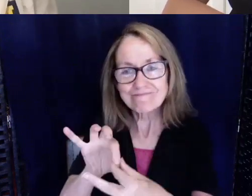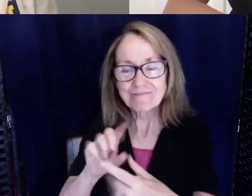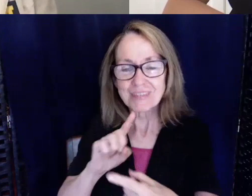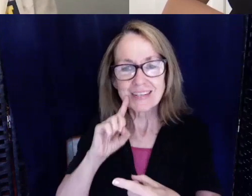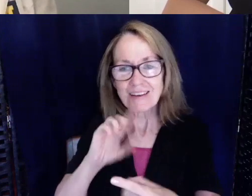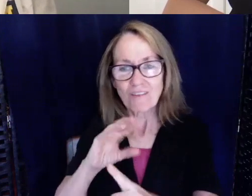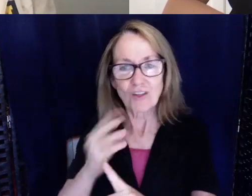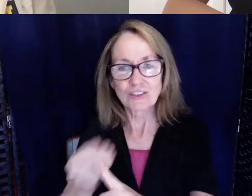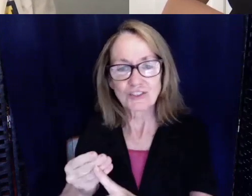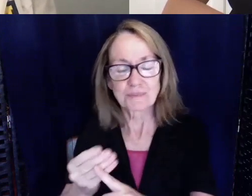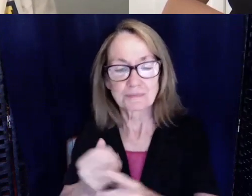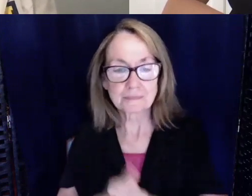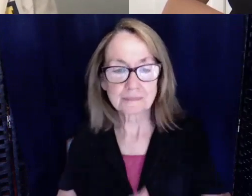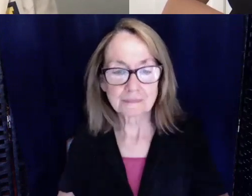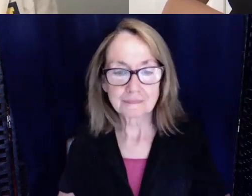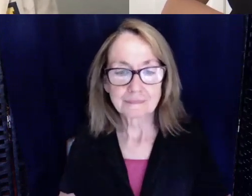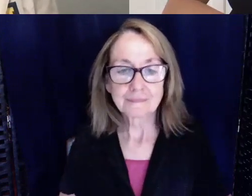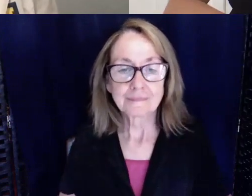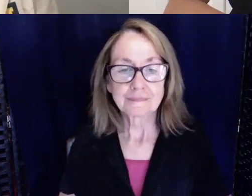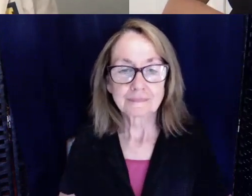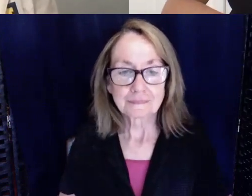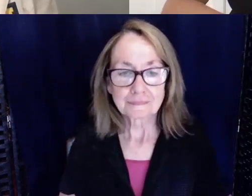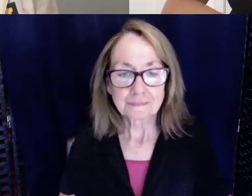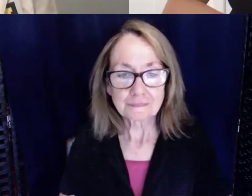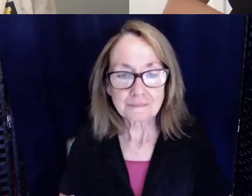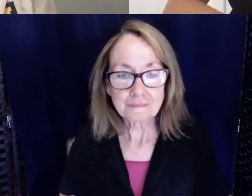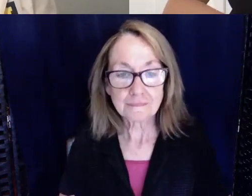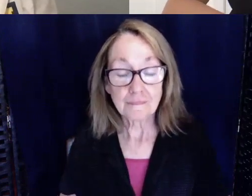I went to the University of Michigan. I was pre-med.